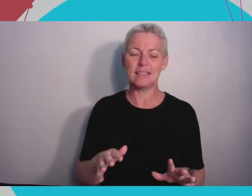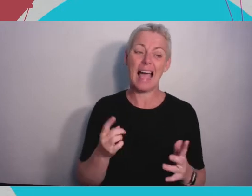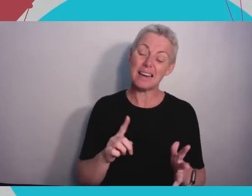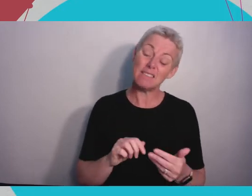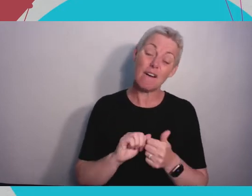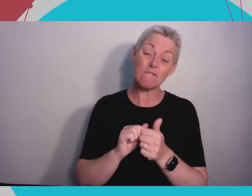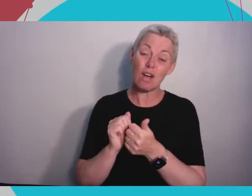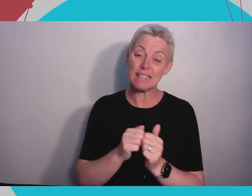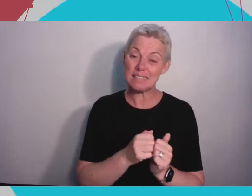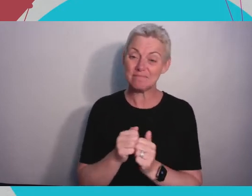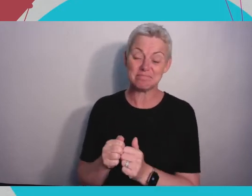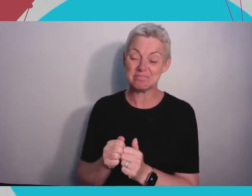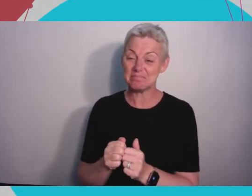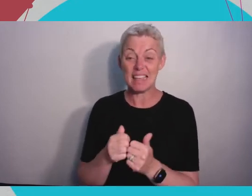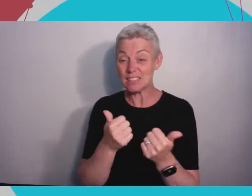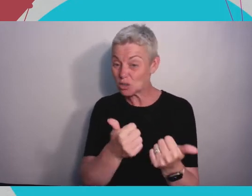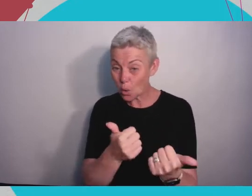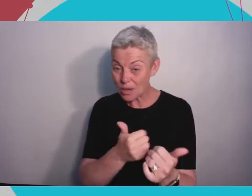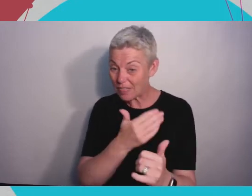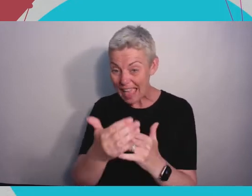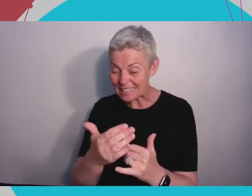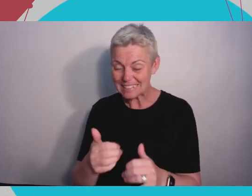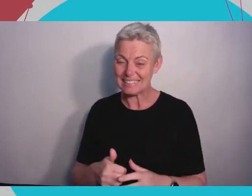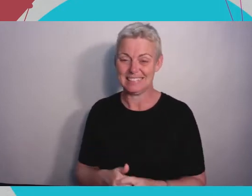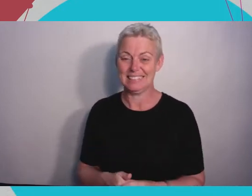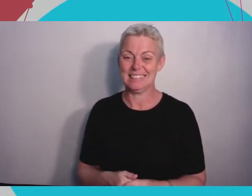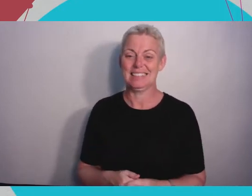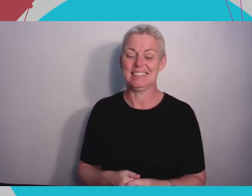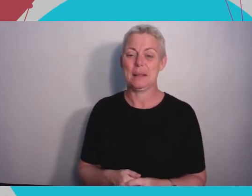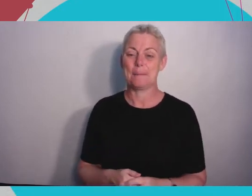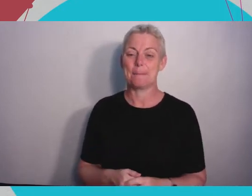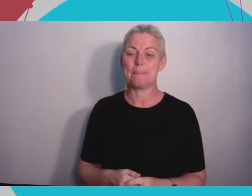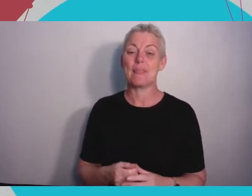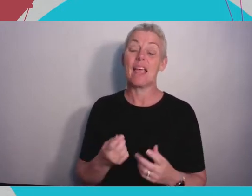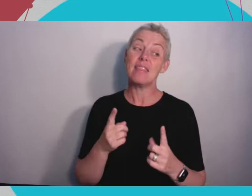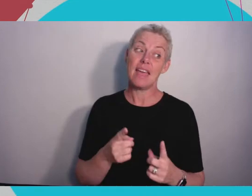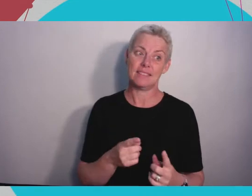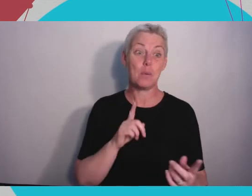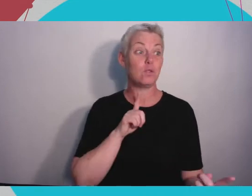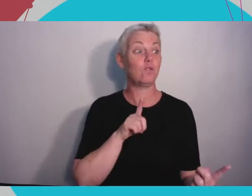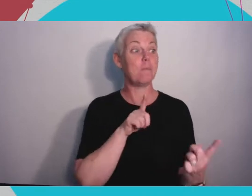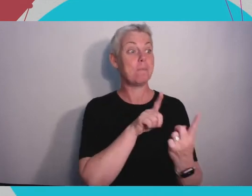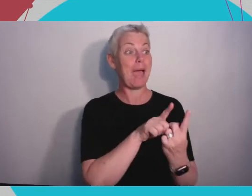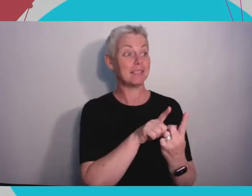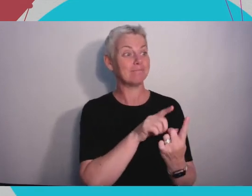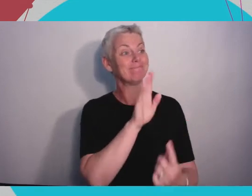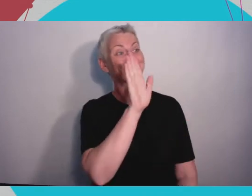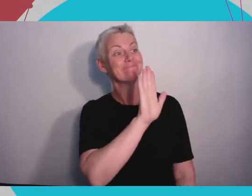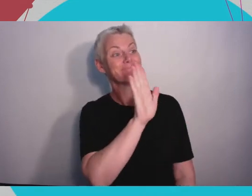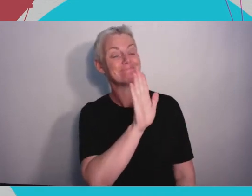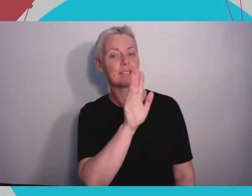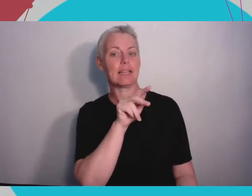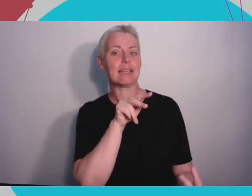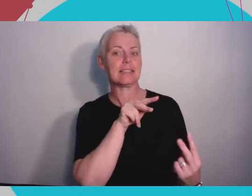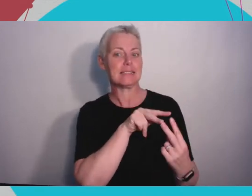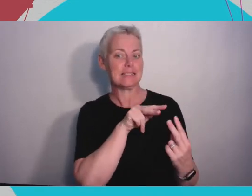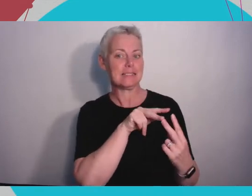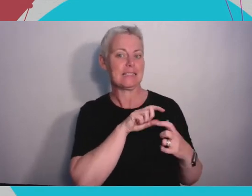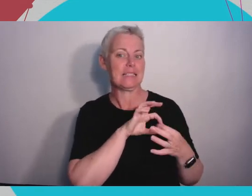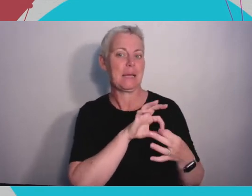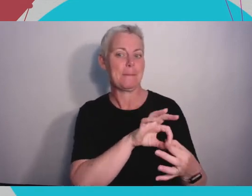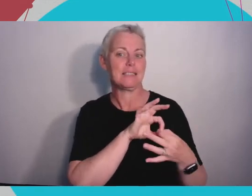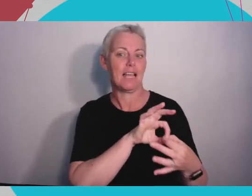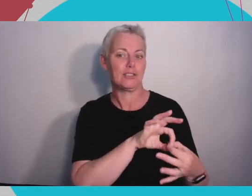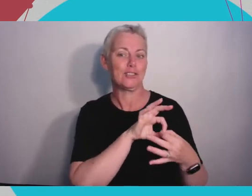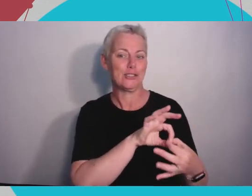okay. And then the second part of that really is keeping in touch with them. There's a I